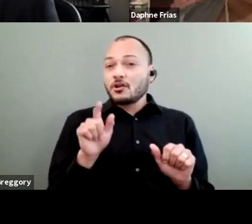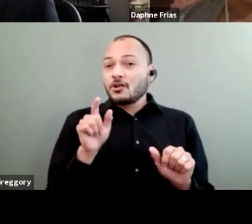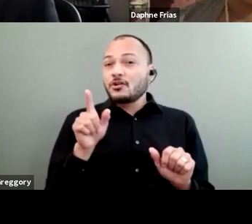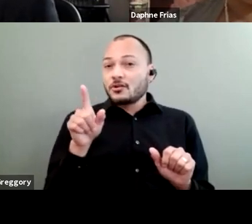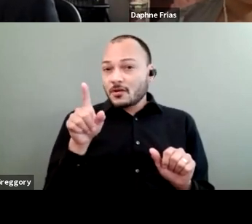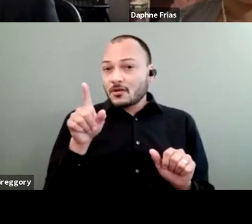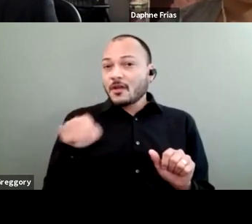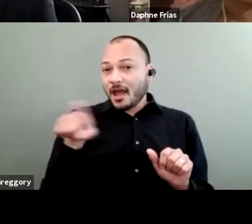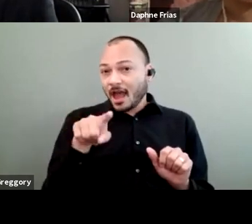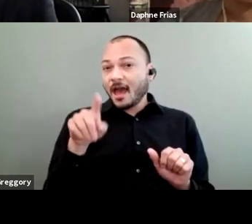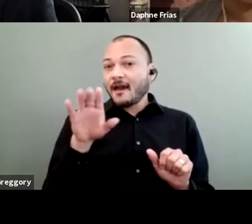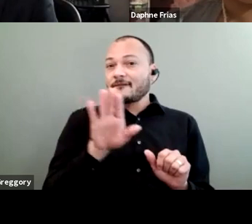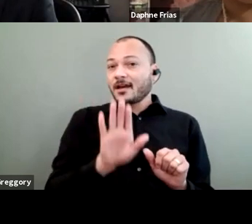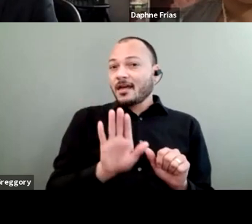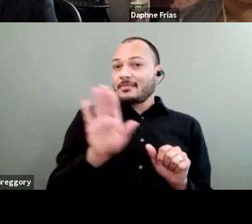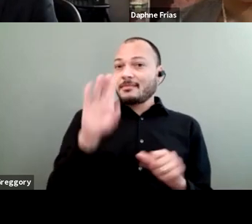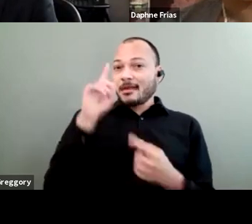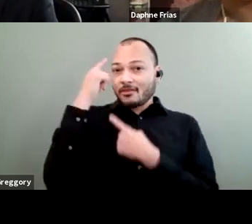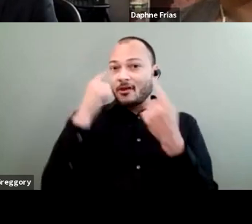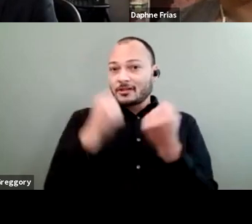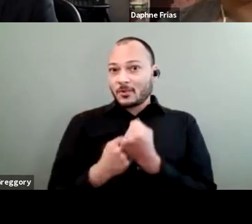And the first is